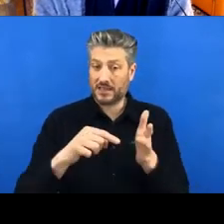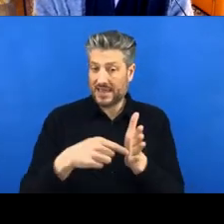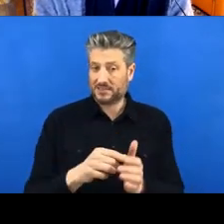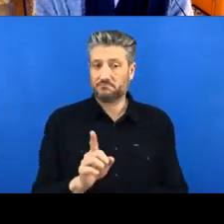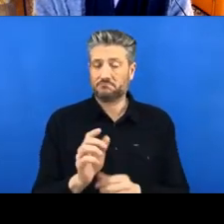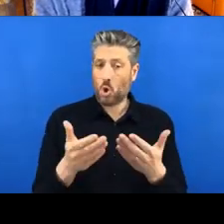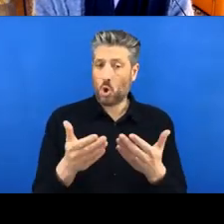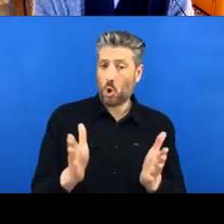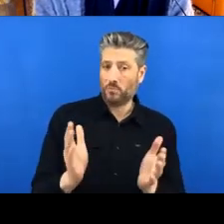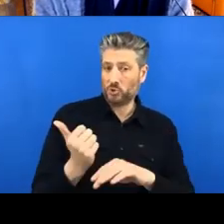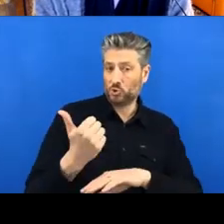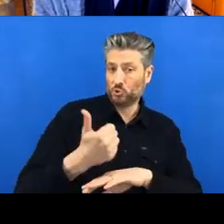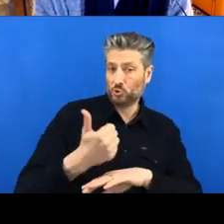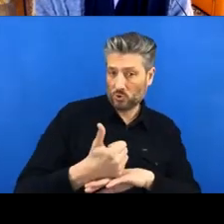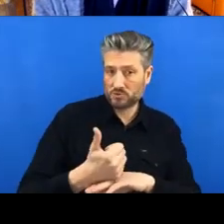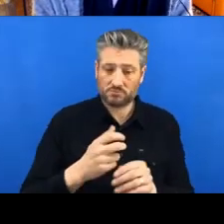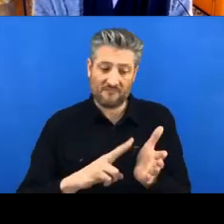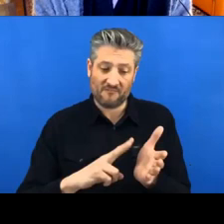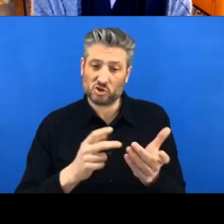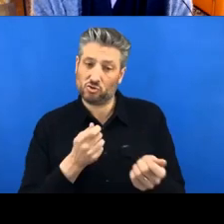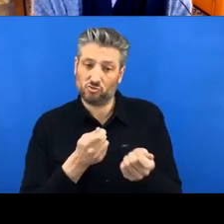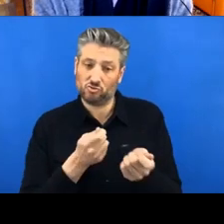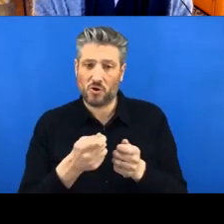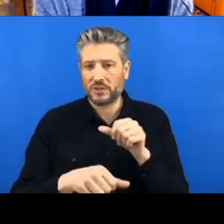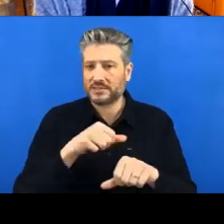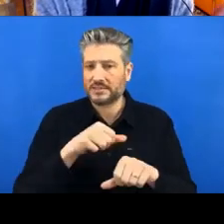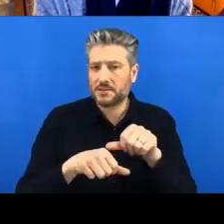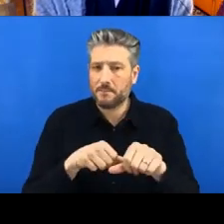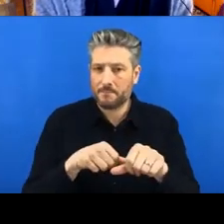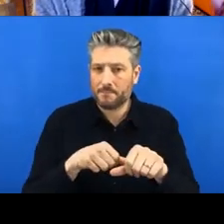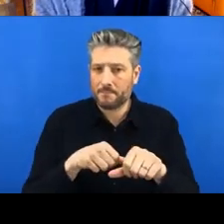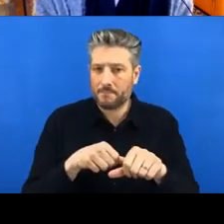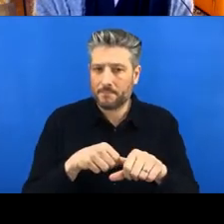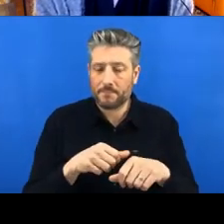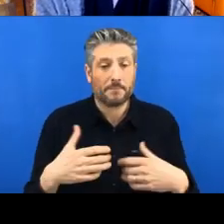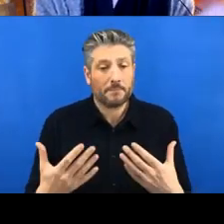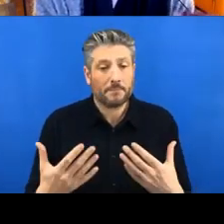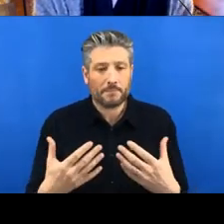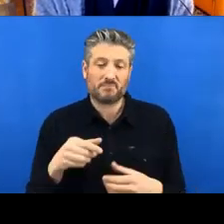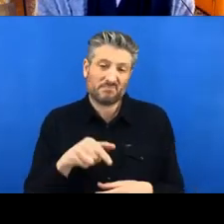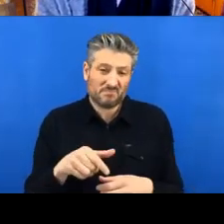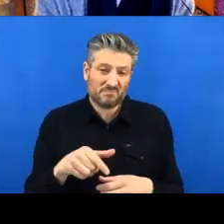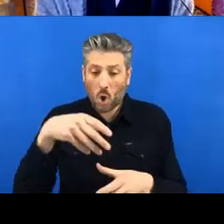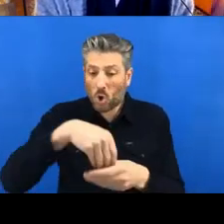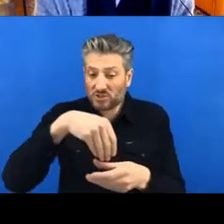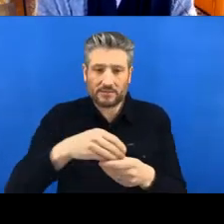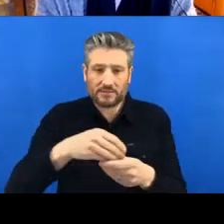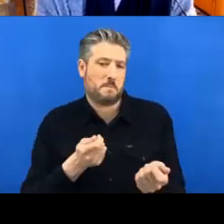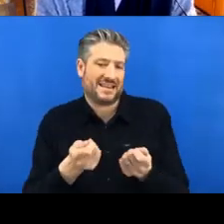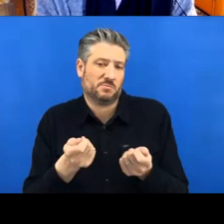but yeah, basically it's a way of managing content and here by ‘content’ we mean your files and folders.